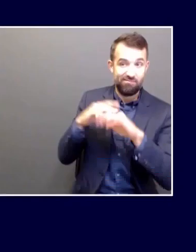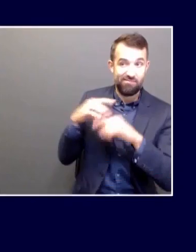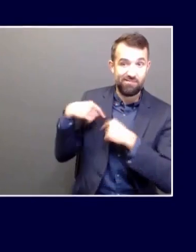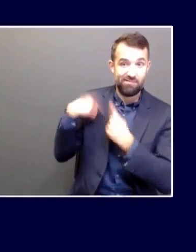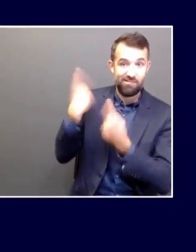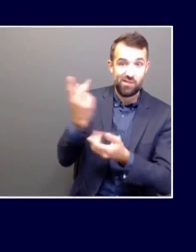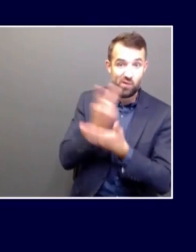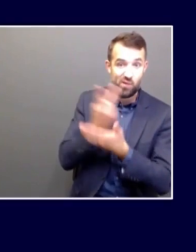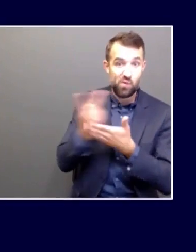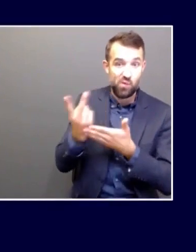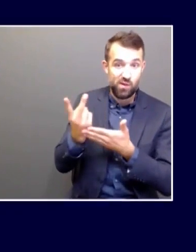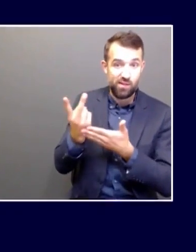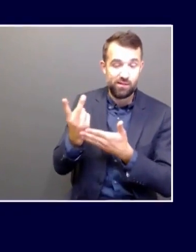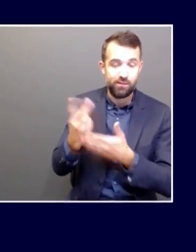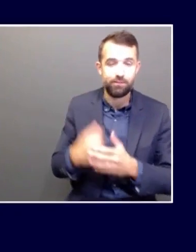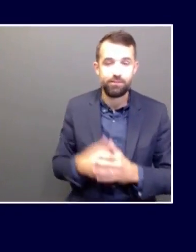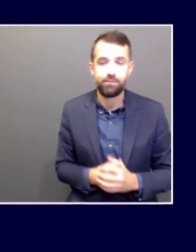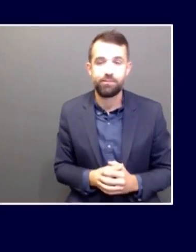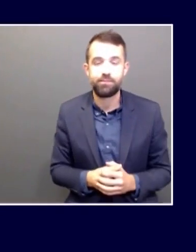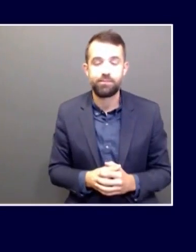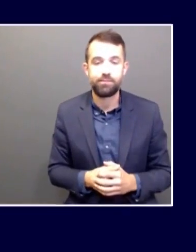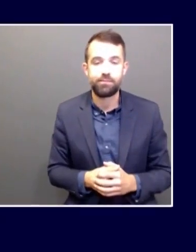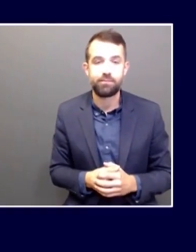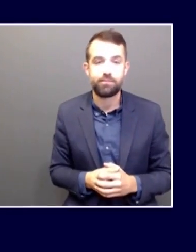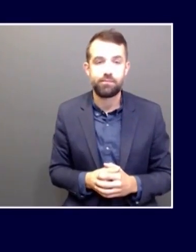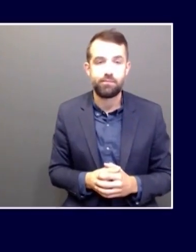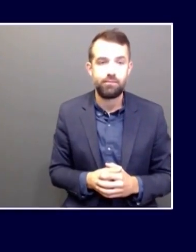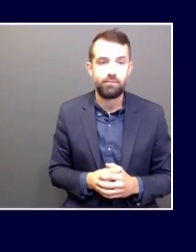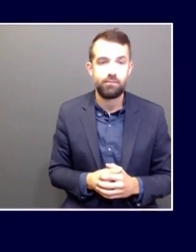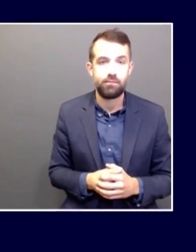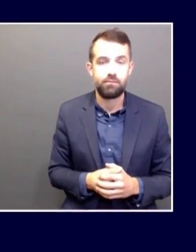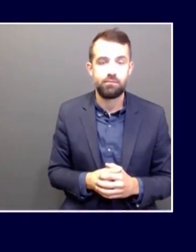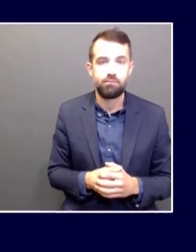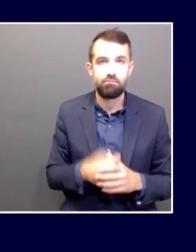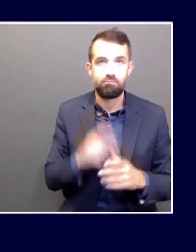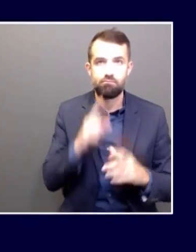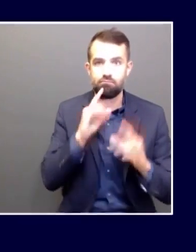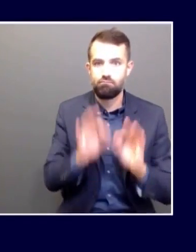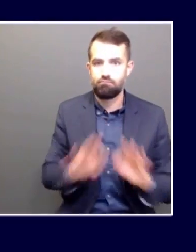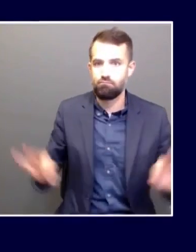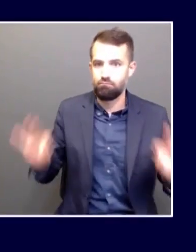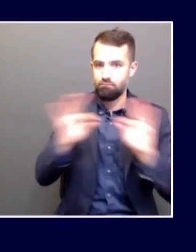SEAL WAS A HUSBAND AND A FATHER OF FOUR AND AN ADVOCATE FOR THE DEAF COMMUNITY.